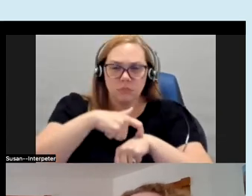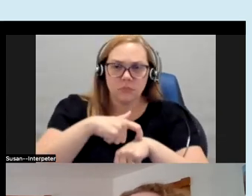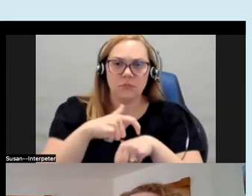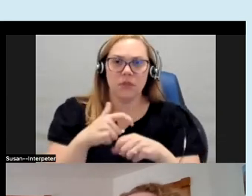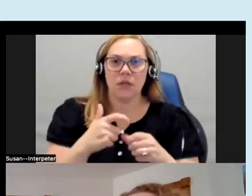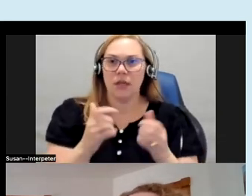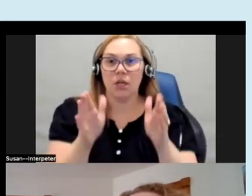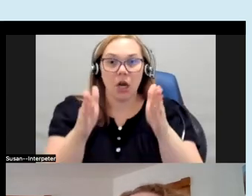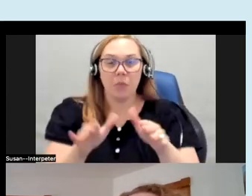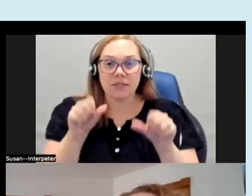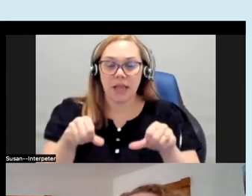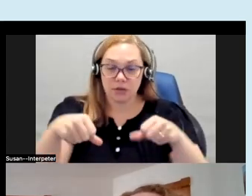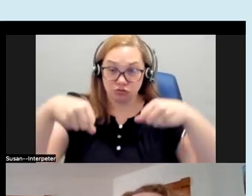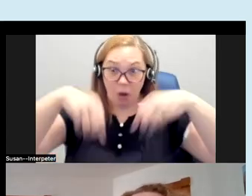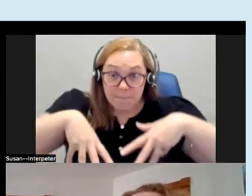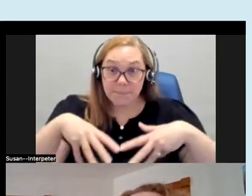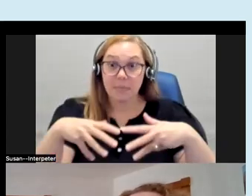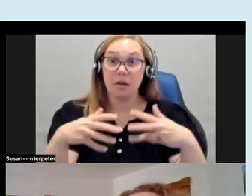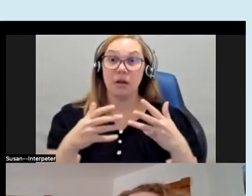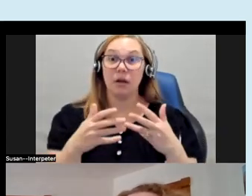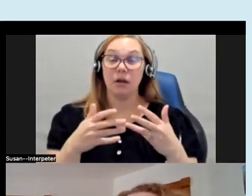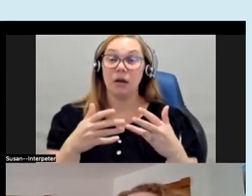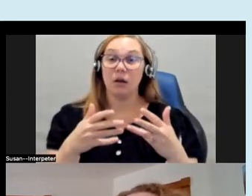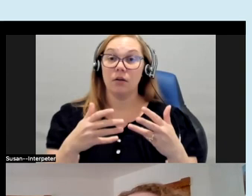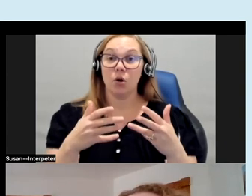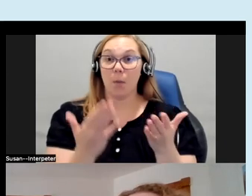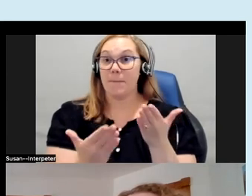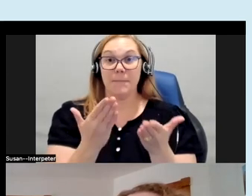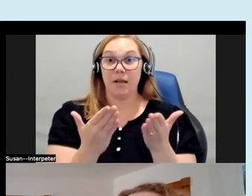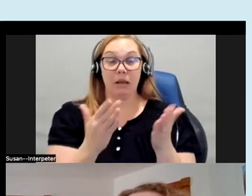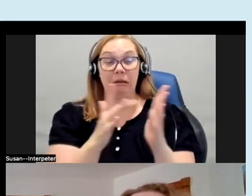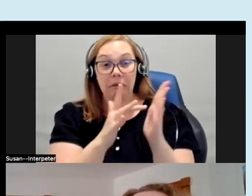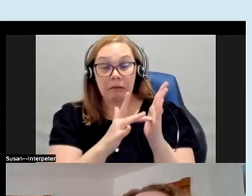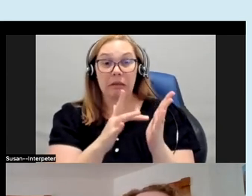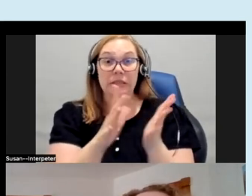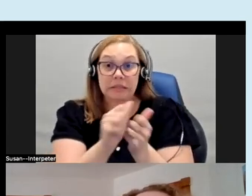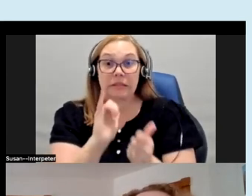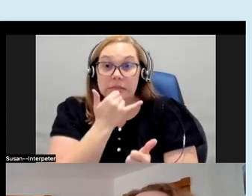accidentally drop it or interact with it in a way that it becomes damaged so